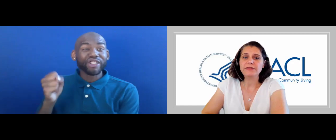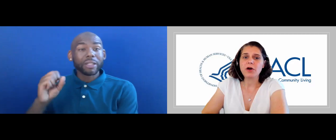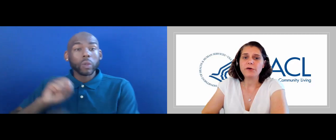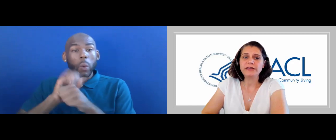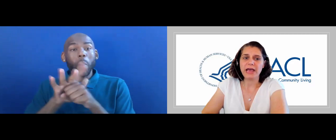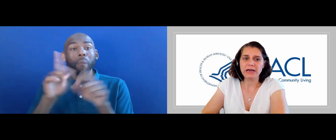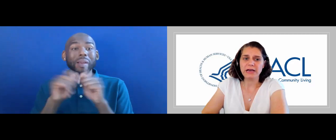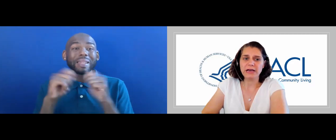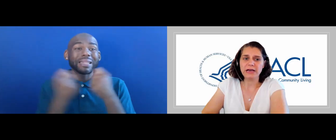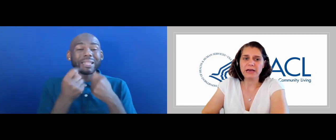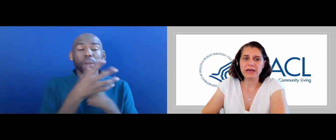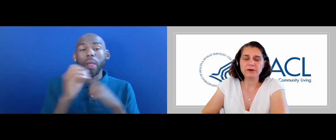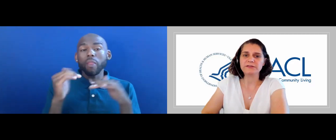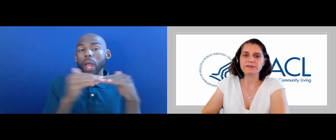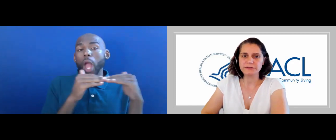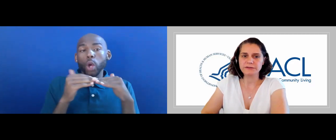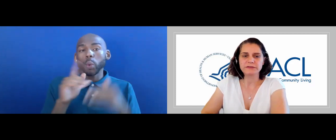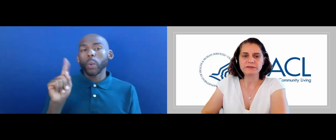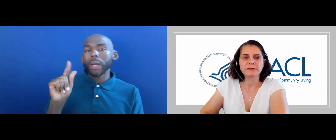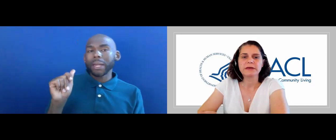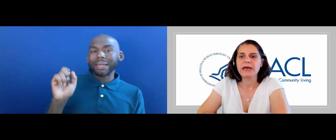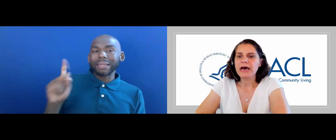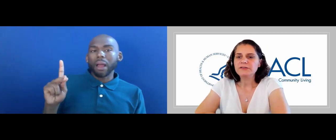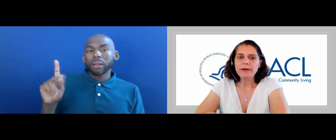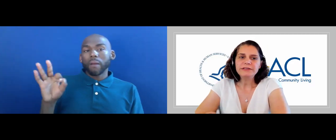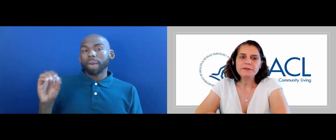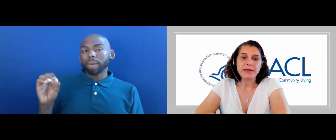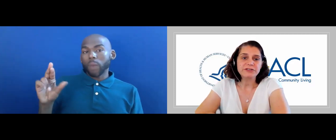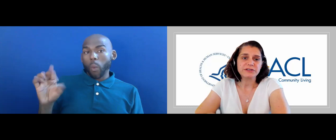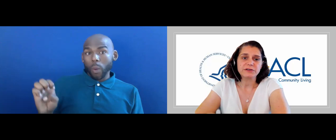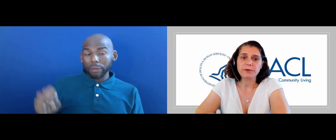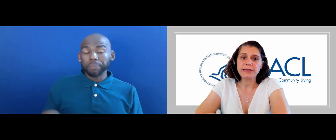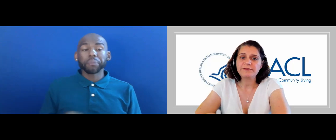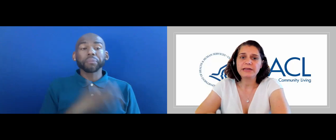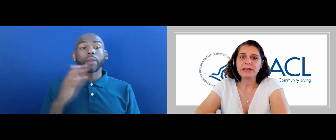THE COVID-19 EQUITY TASK FORCE. AS ROBINSUE MENTIONED, WE HAVE BEEN HEARING FROM